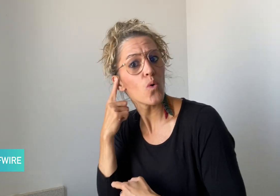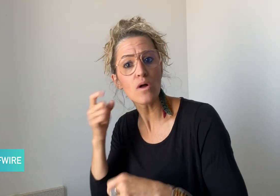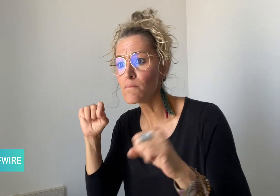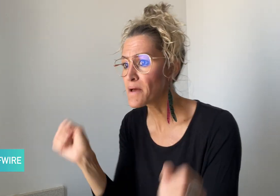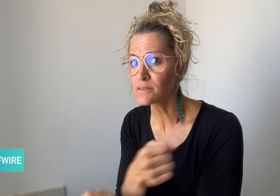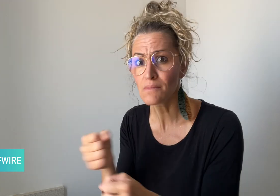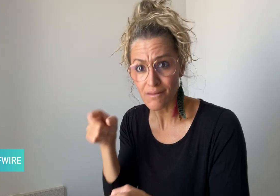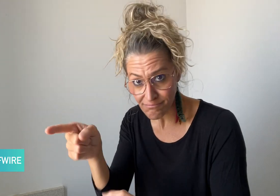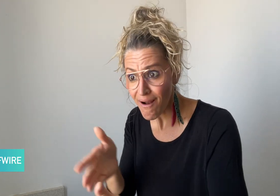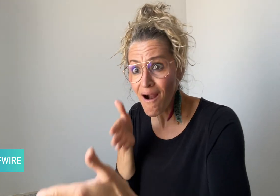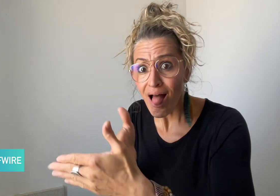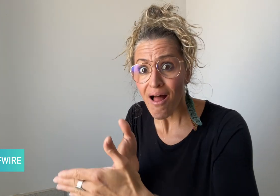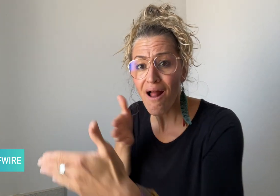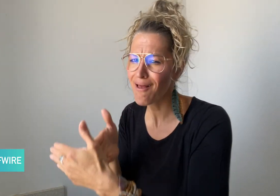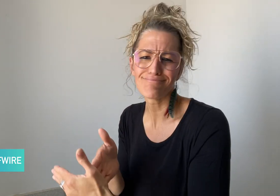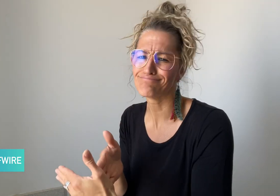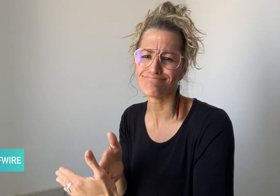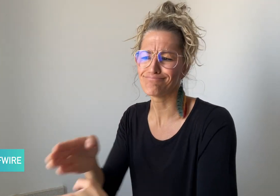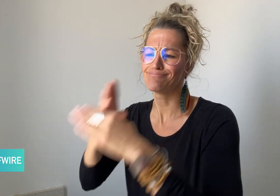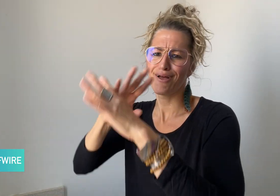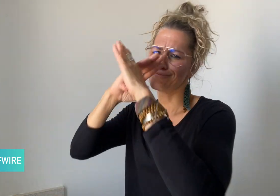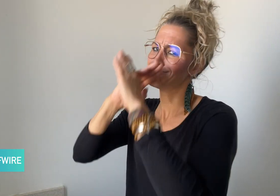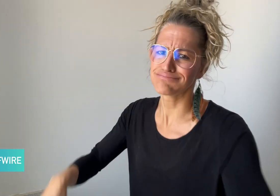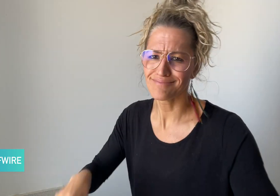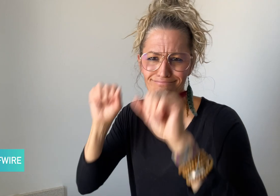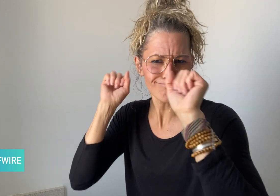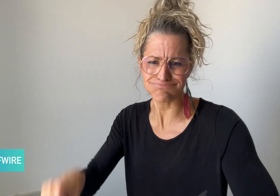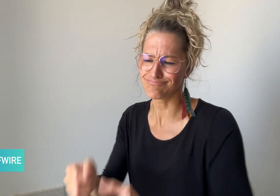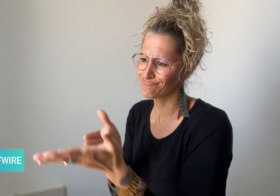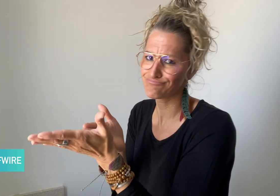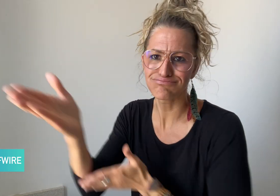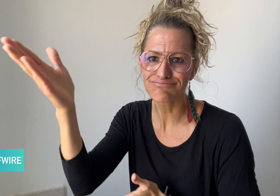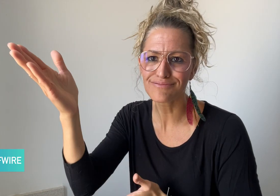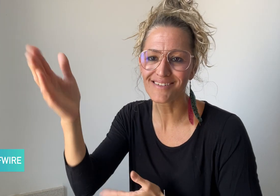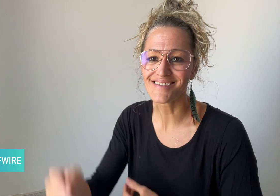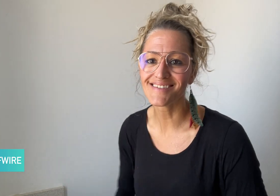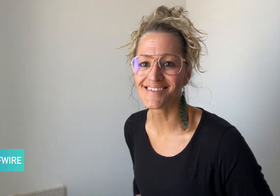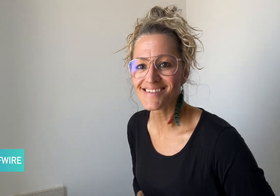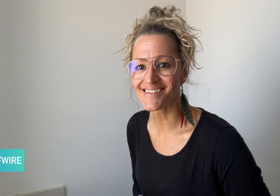or hearing is not an obstacle.